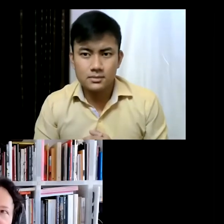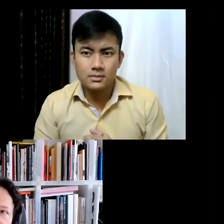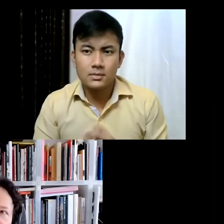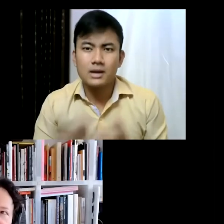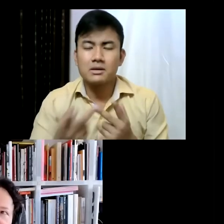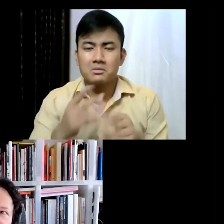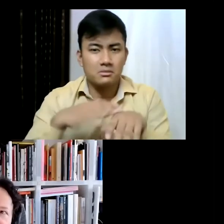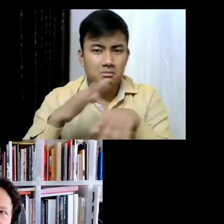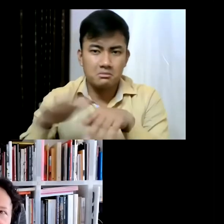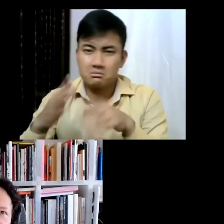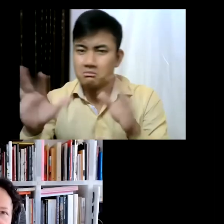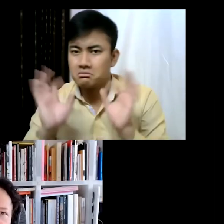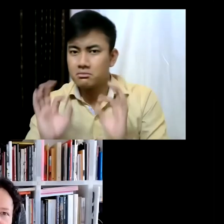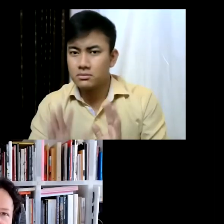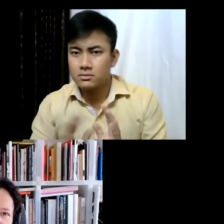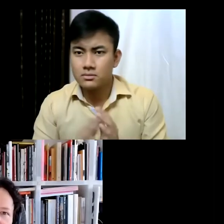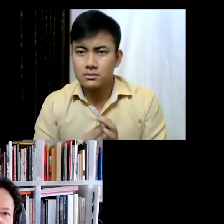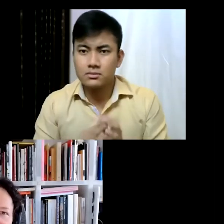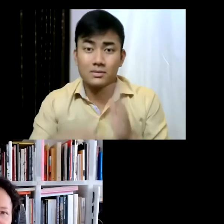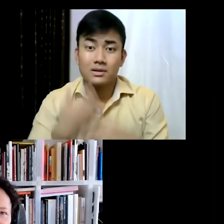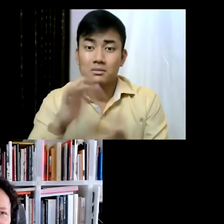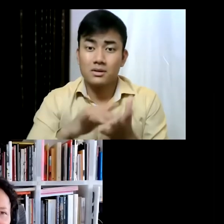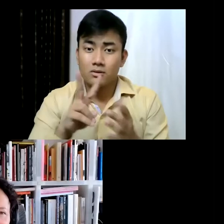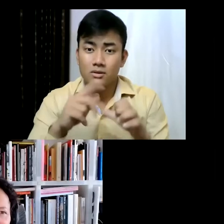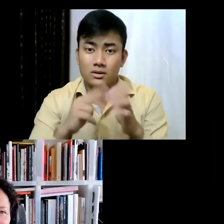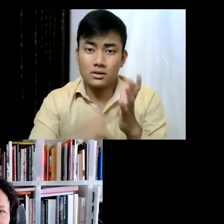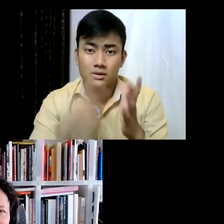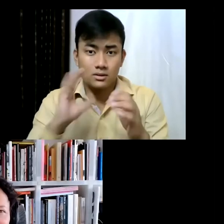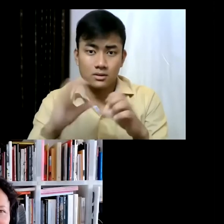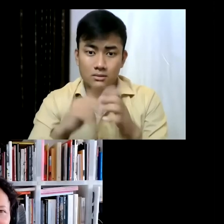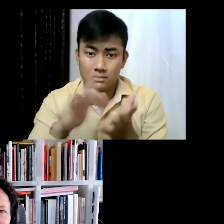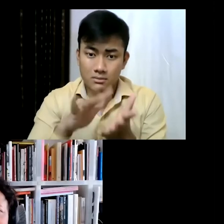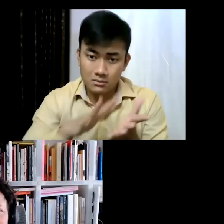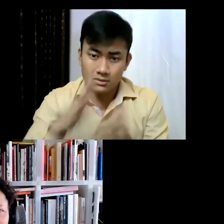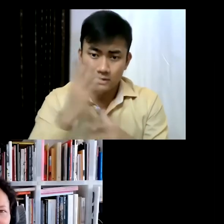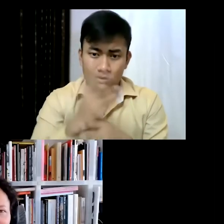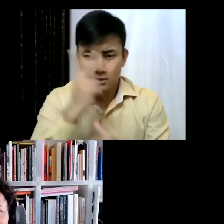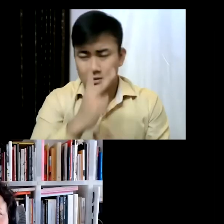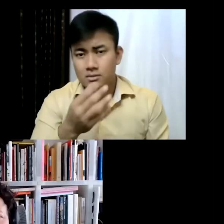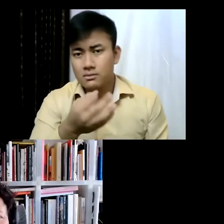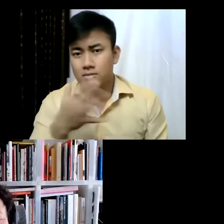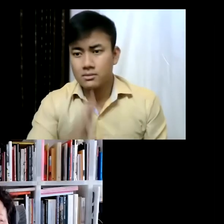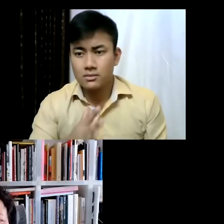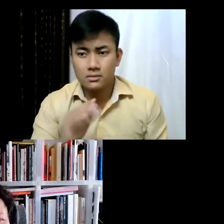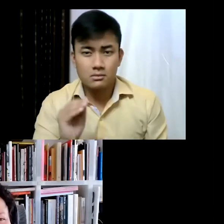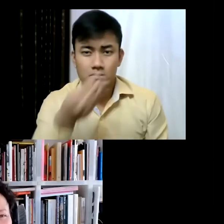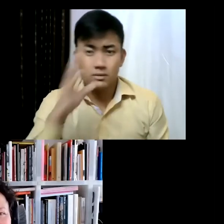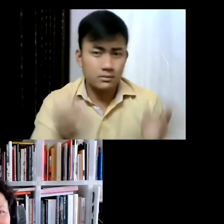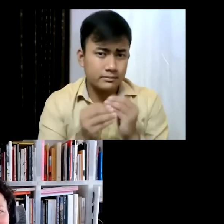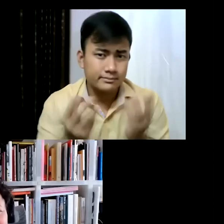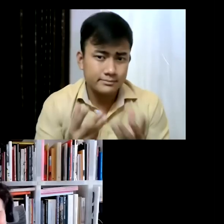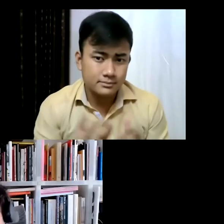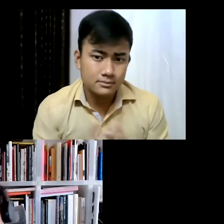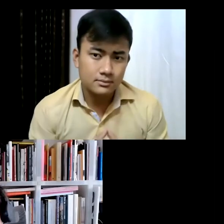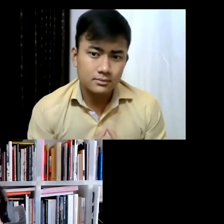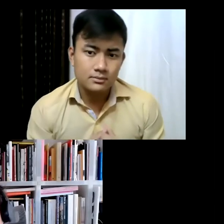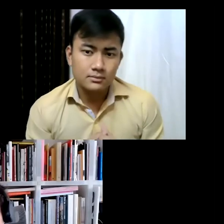you know, Venice is also this sort of magical but also invisible imaginary city... you know, it's a